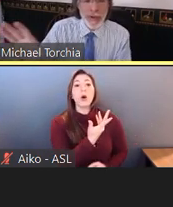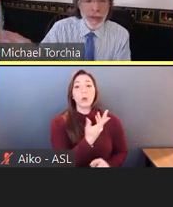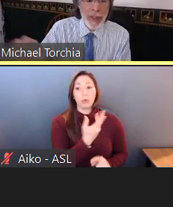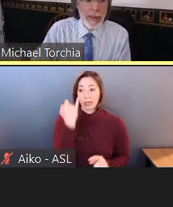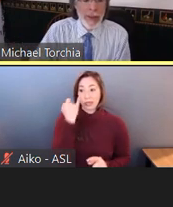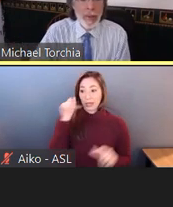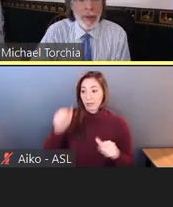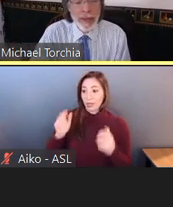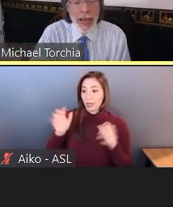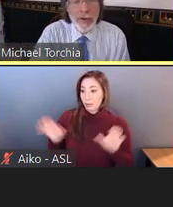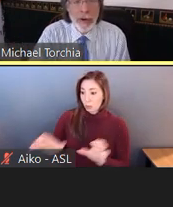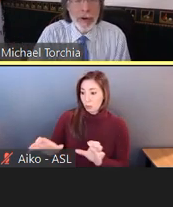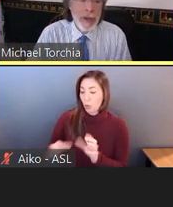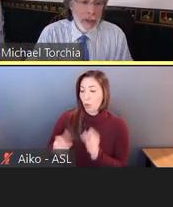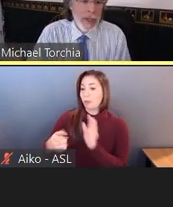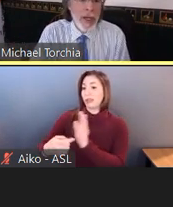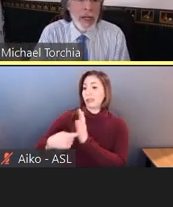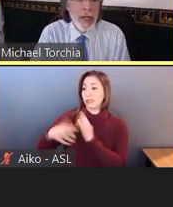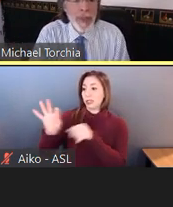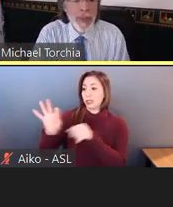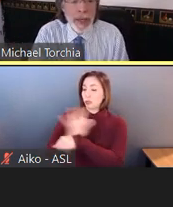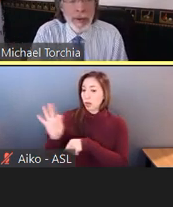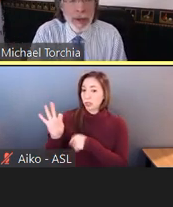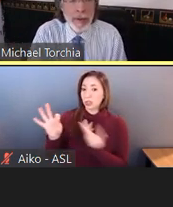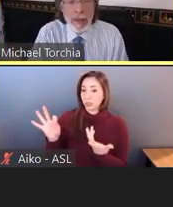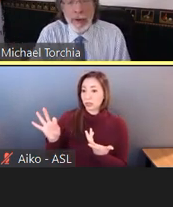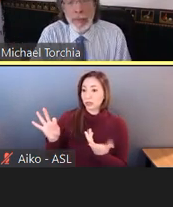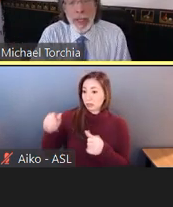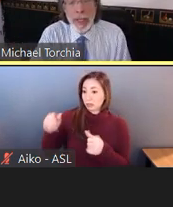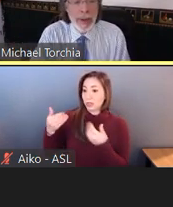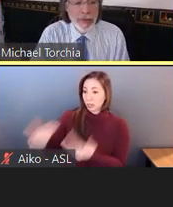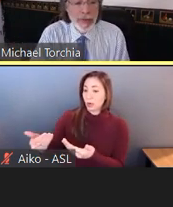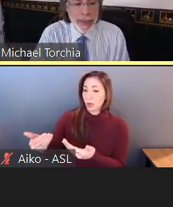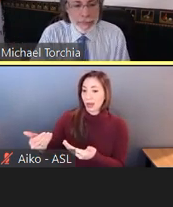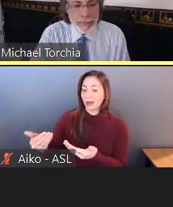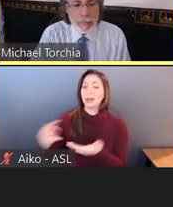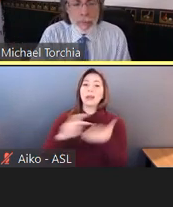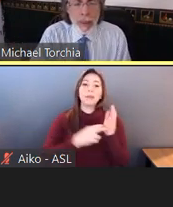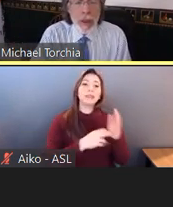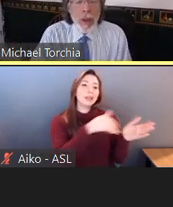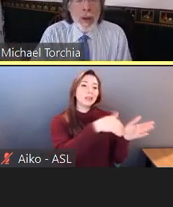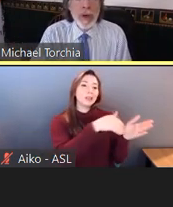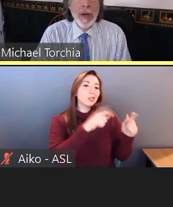And then in that way, the doctor can give an opinion about that.